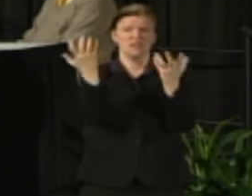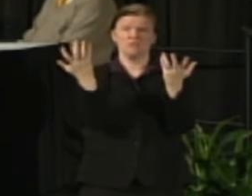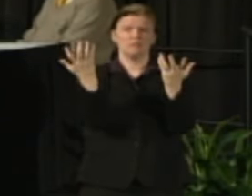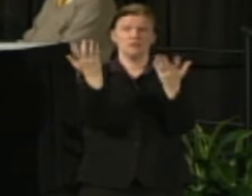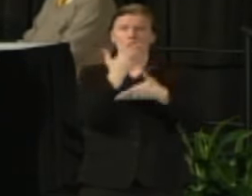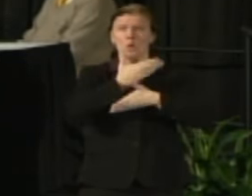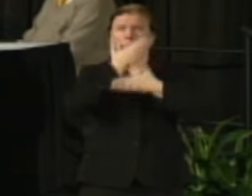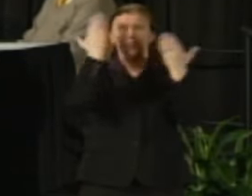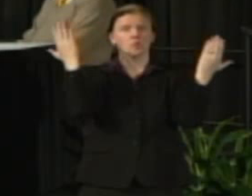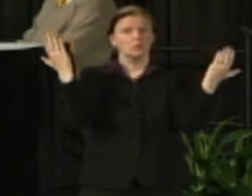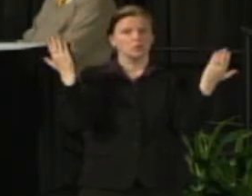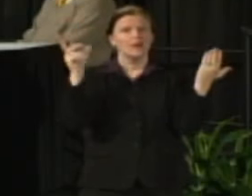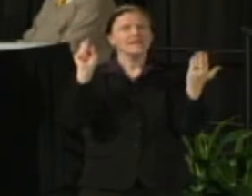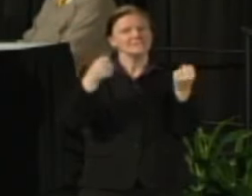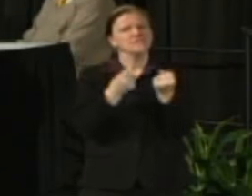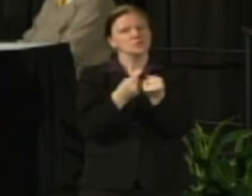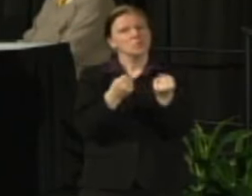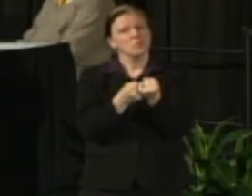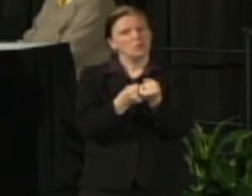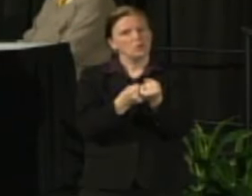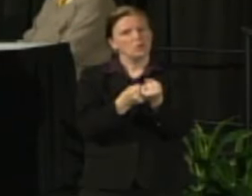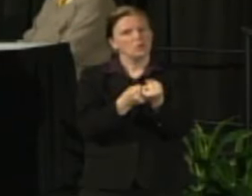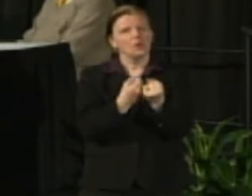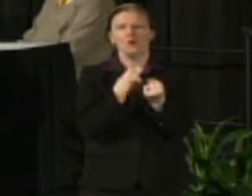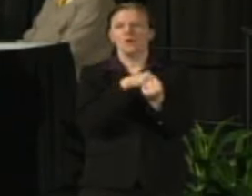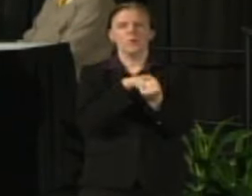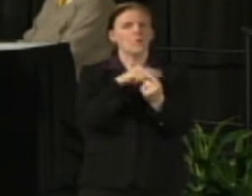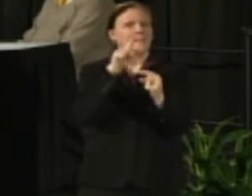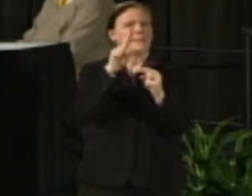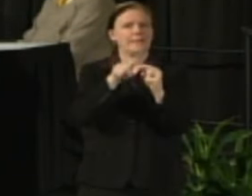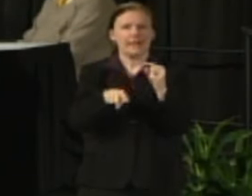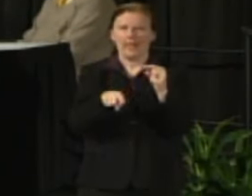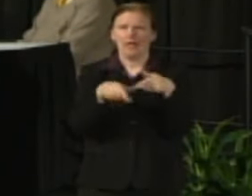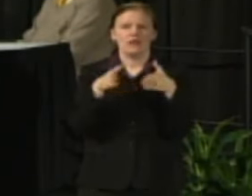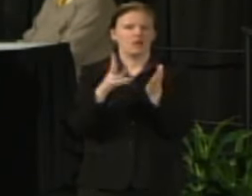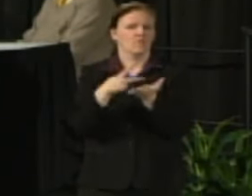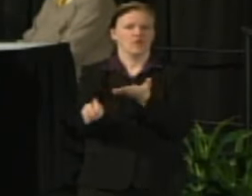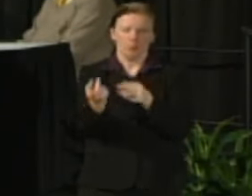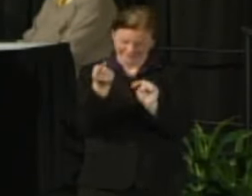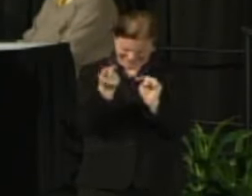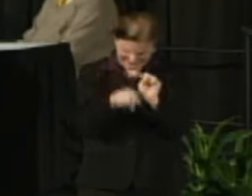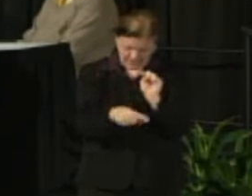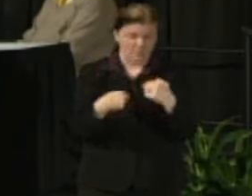It deserves that. We cannot and will not let that happen at UW Milwaukee. How you can help.